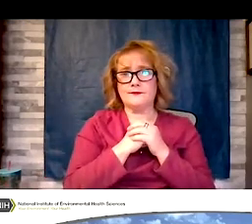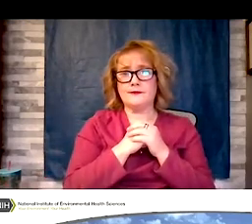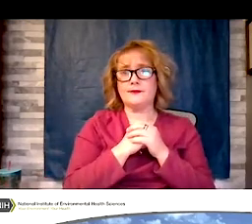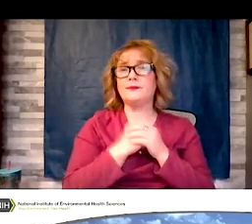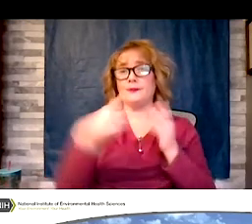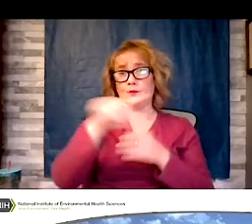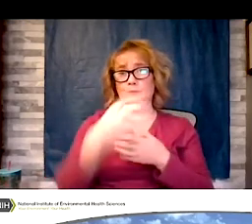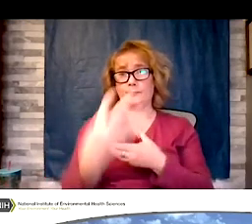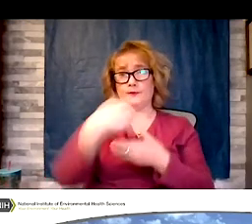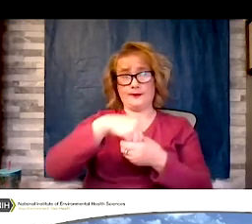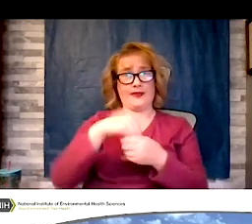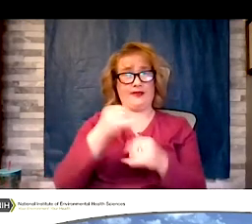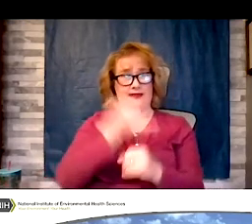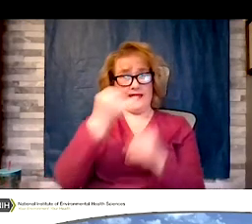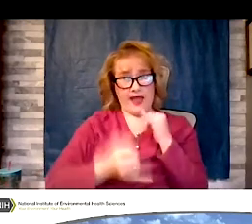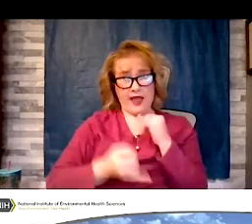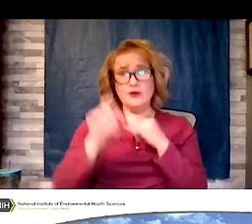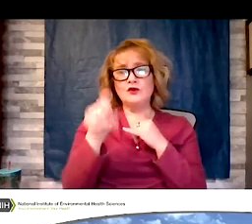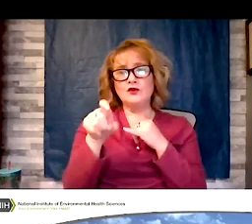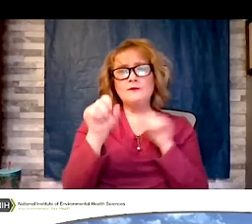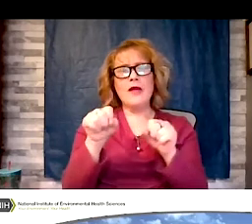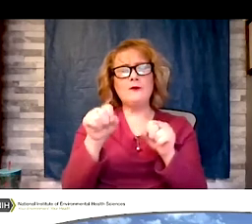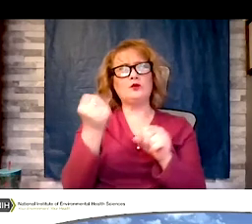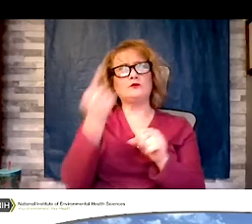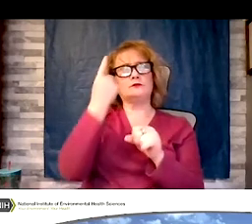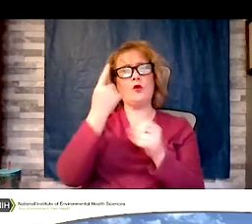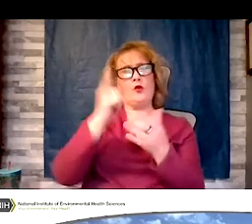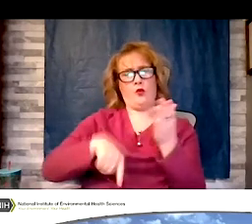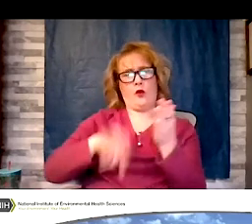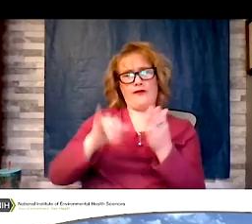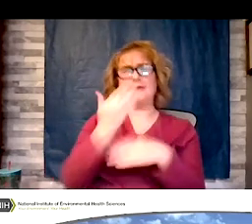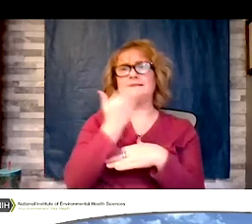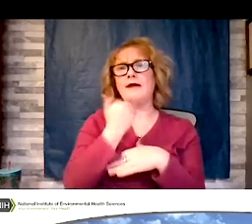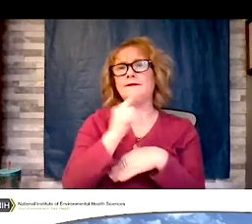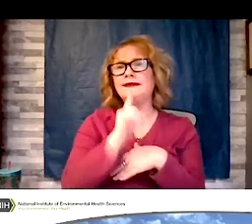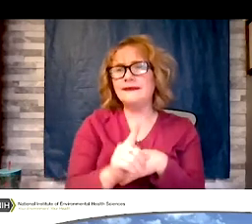describe what diabetes is and what causes it, what causes heart disease and many other